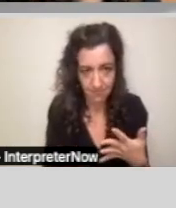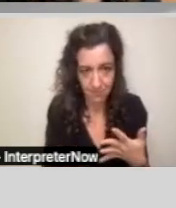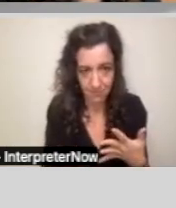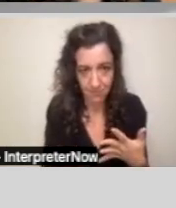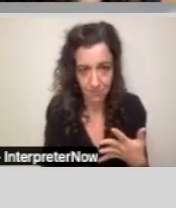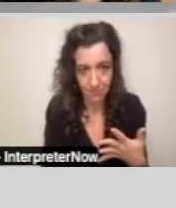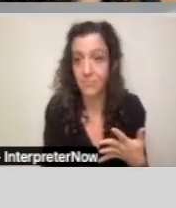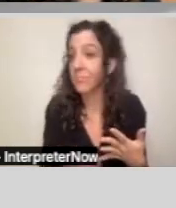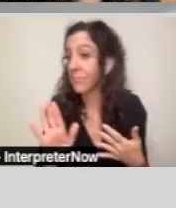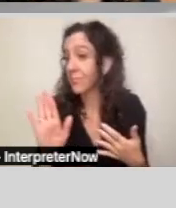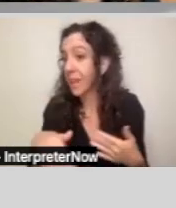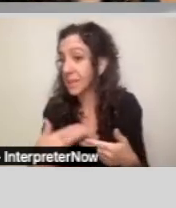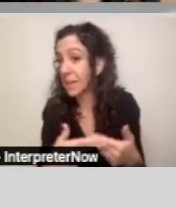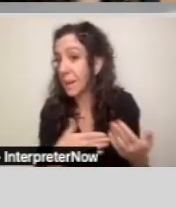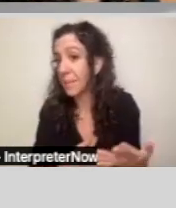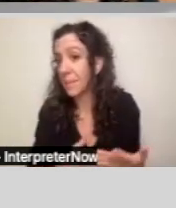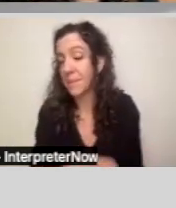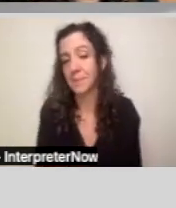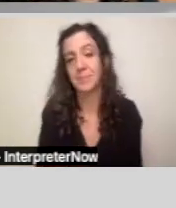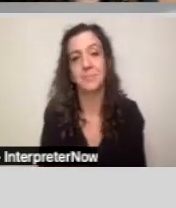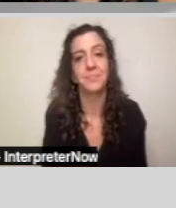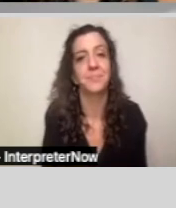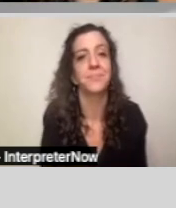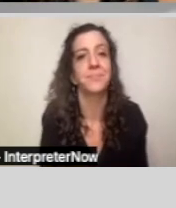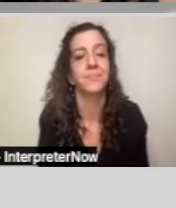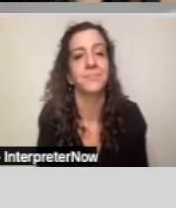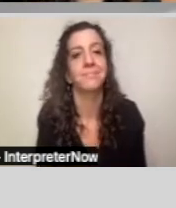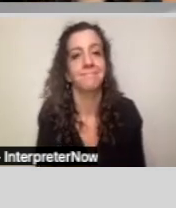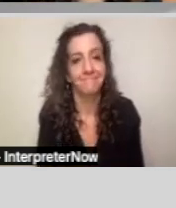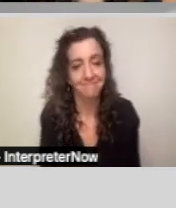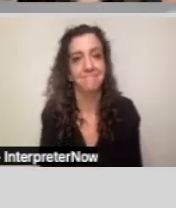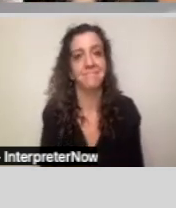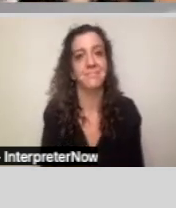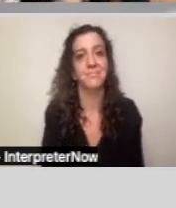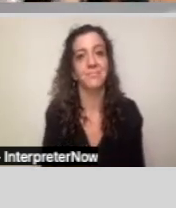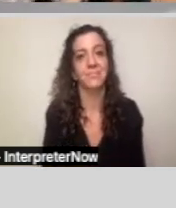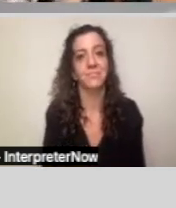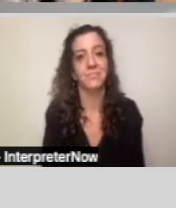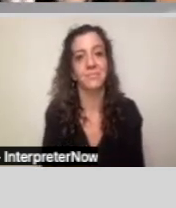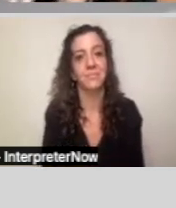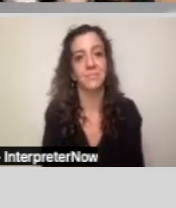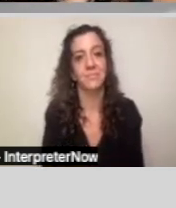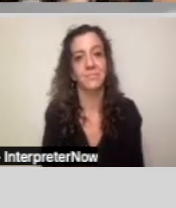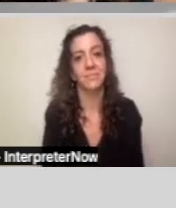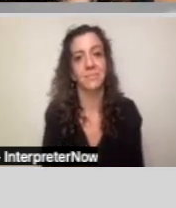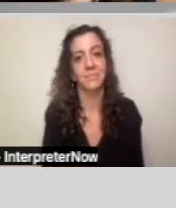Go ahead to the next slide. So, a little bit more about that fifth category.